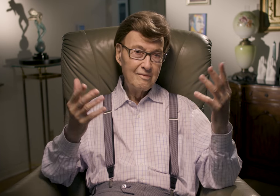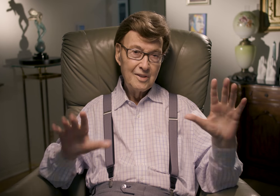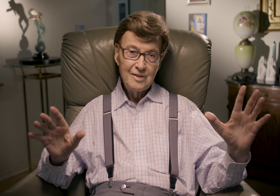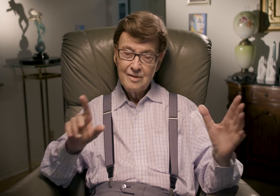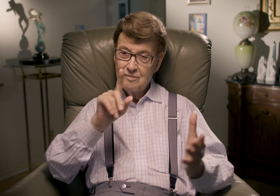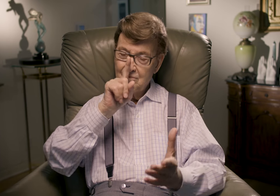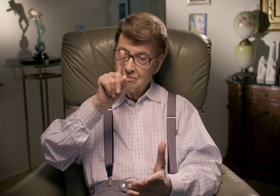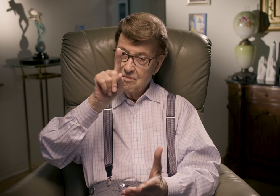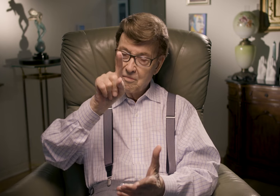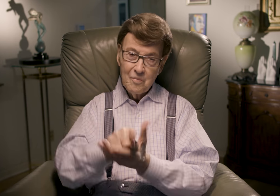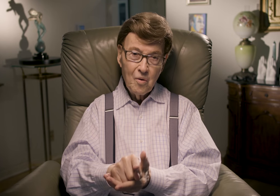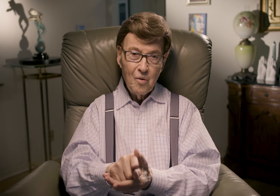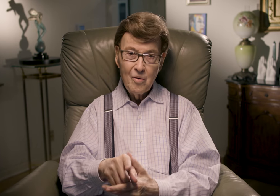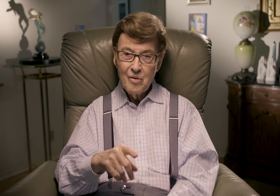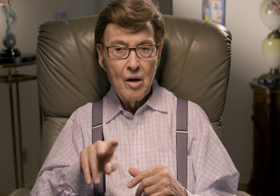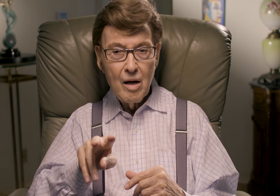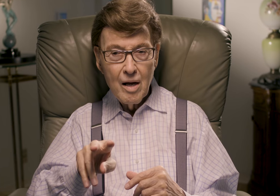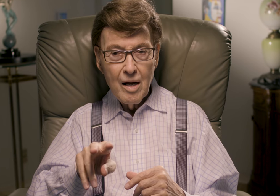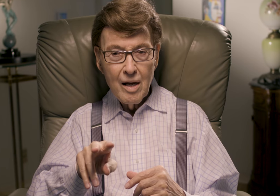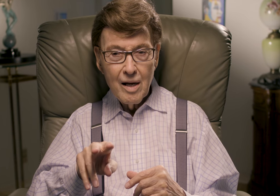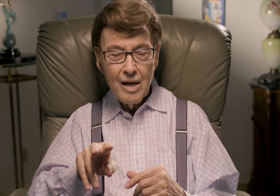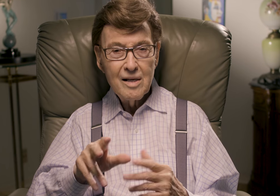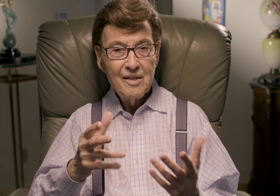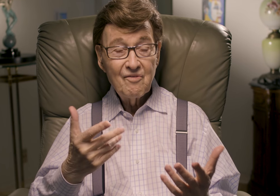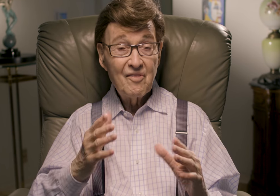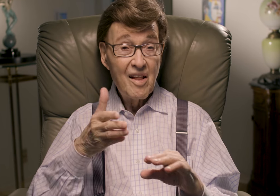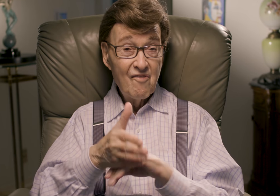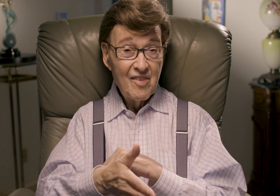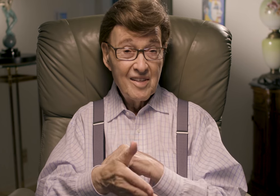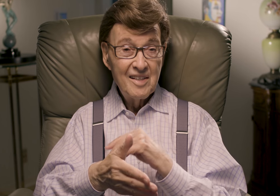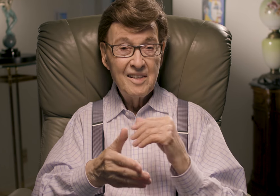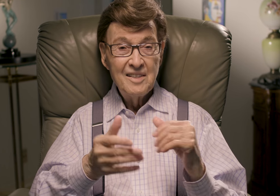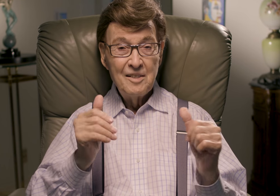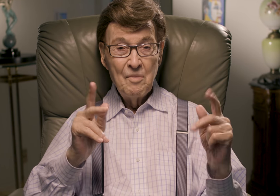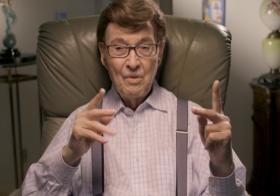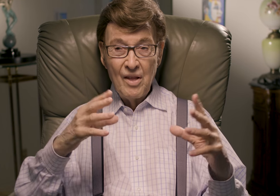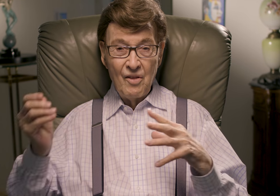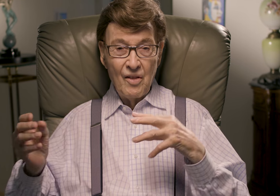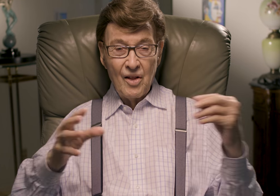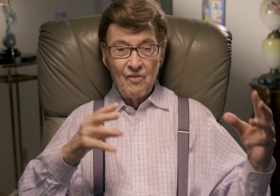That was it. I fell in love. I watched the show in awe, and then when it was finished, people started leaving.